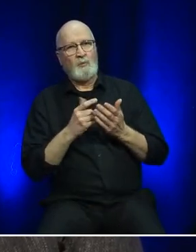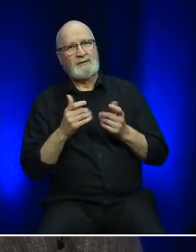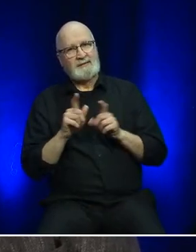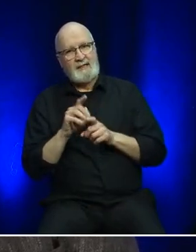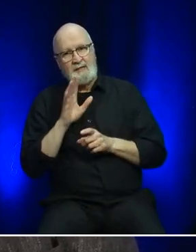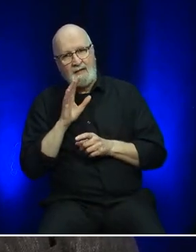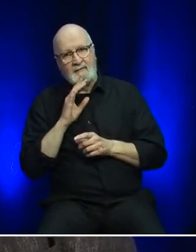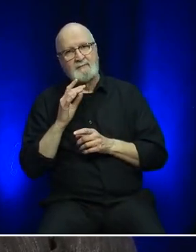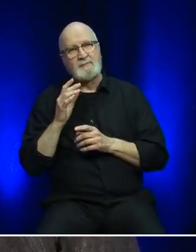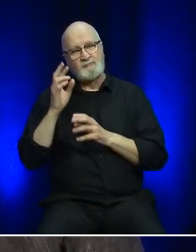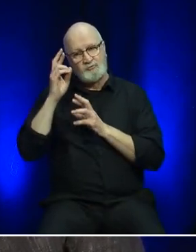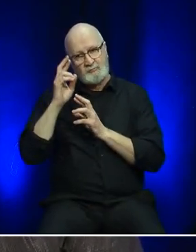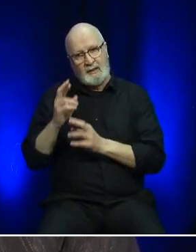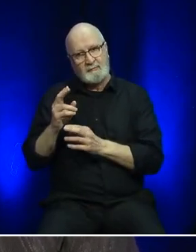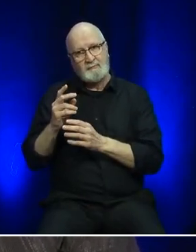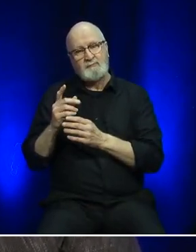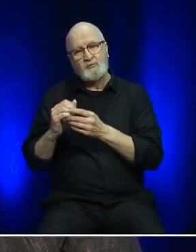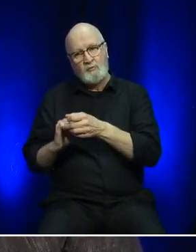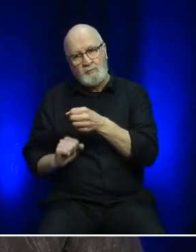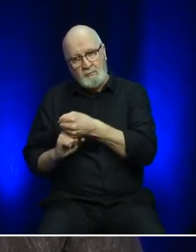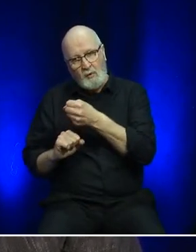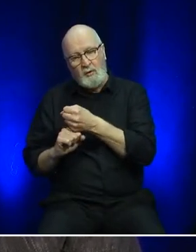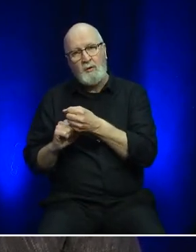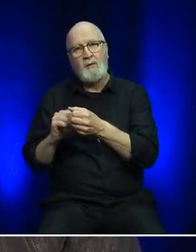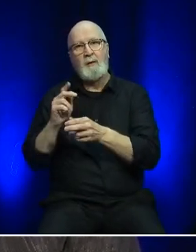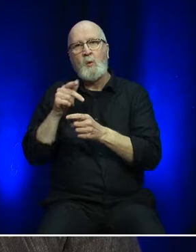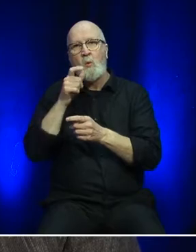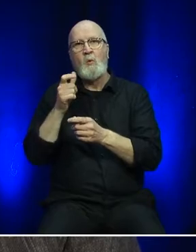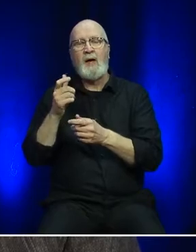thoughts of support to those impacted by Hurricane Fiona.